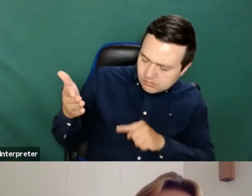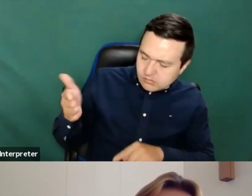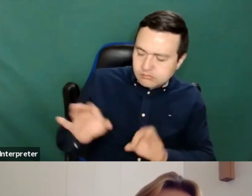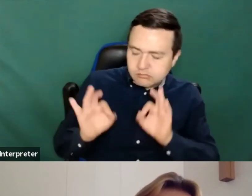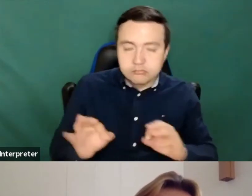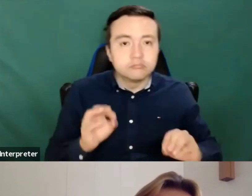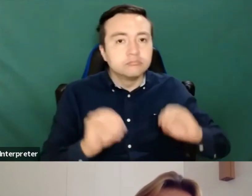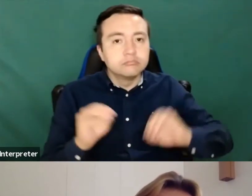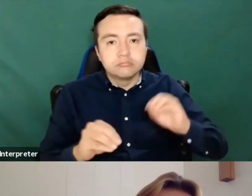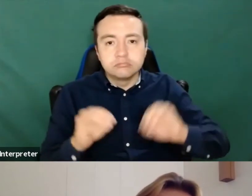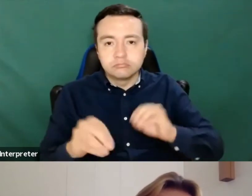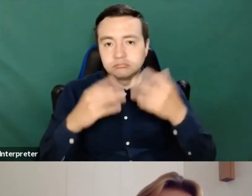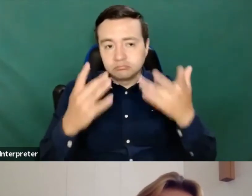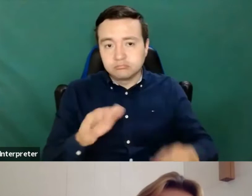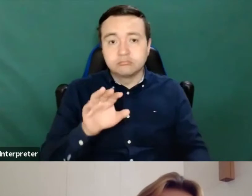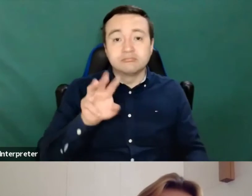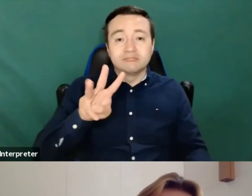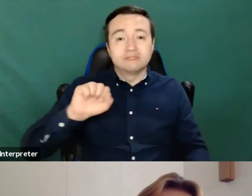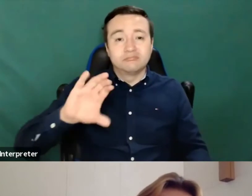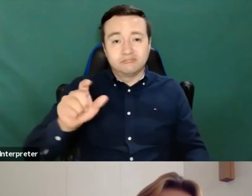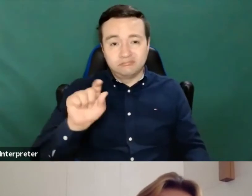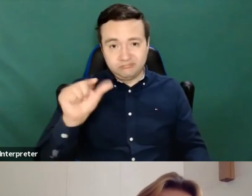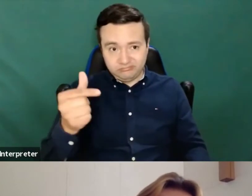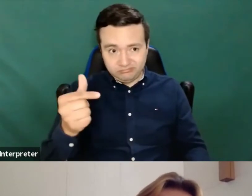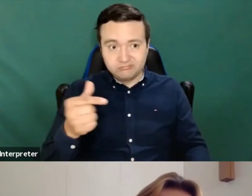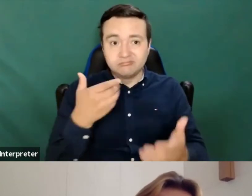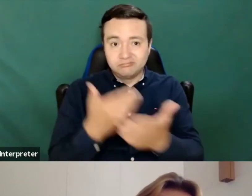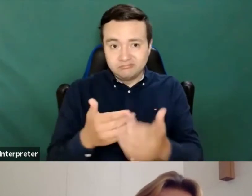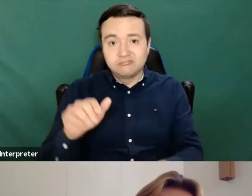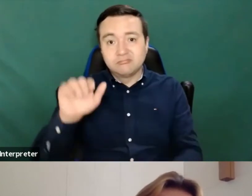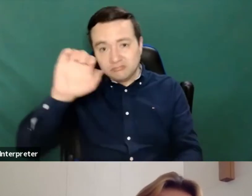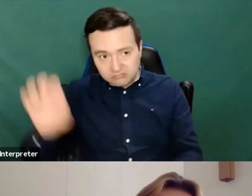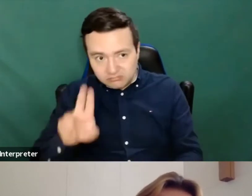the jurisdiction of the web accessibility directive, they still look at it and find